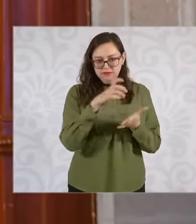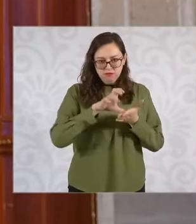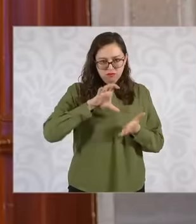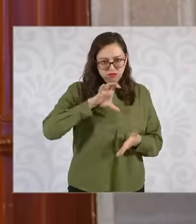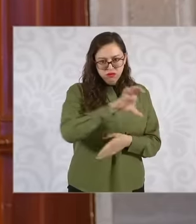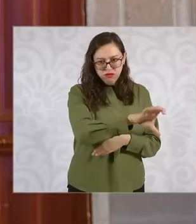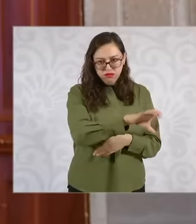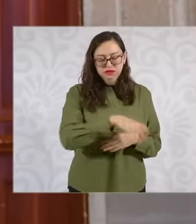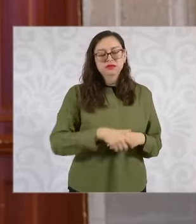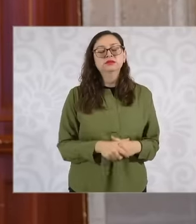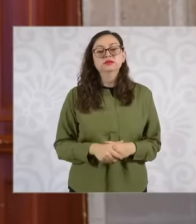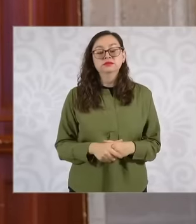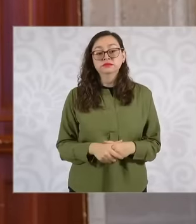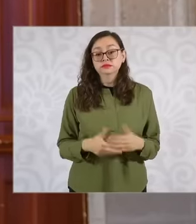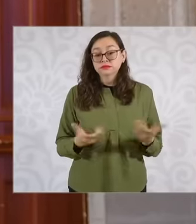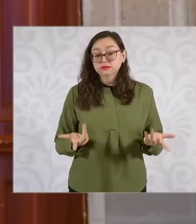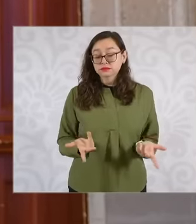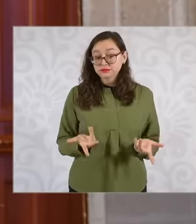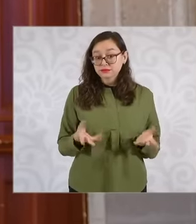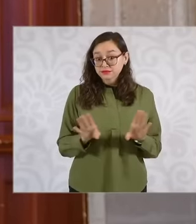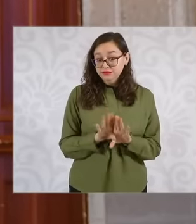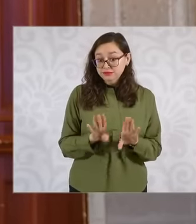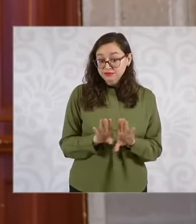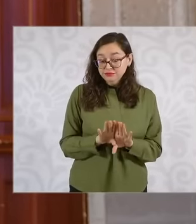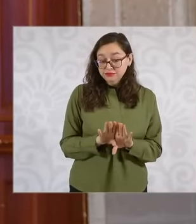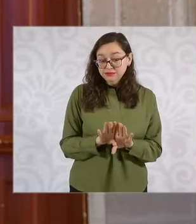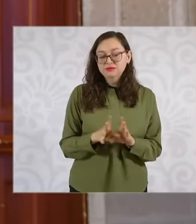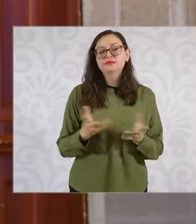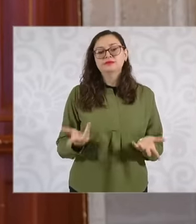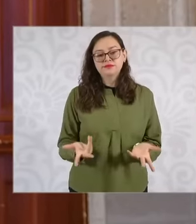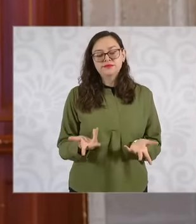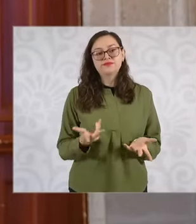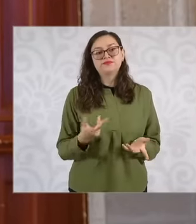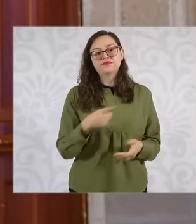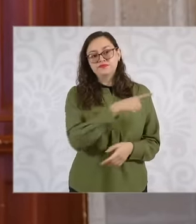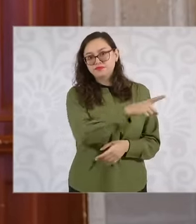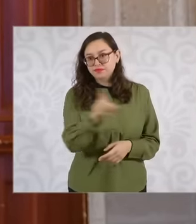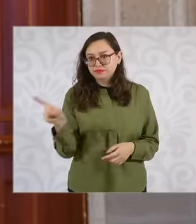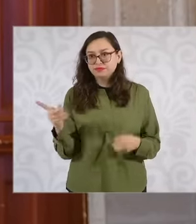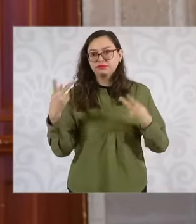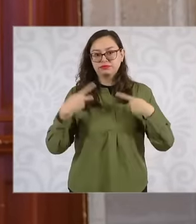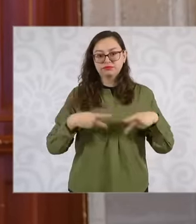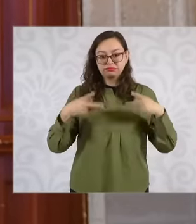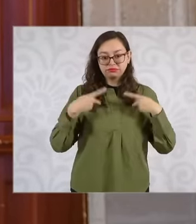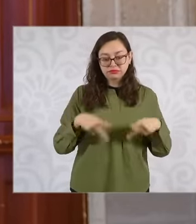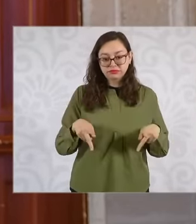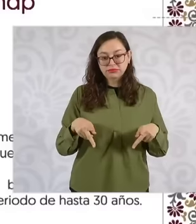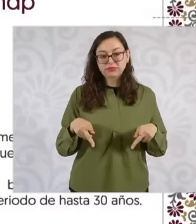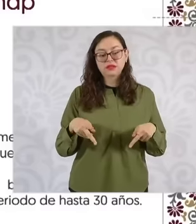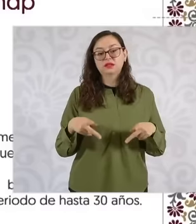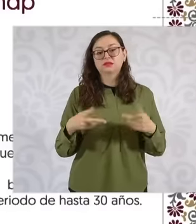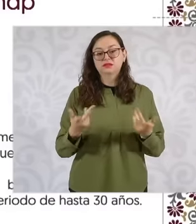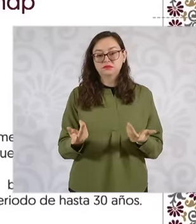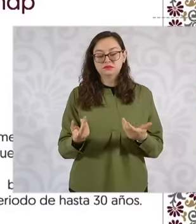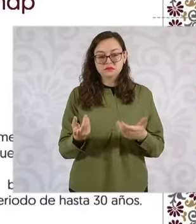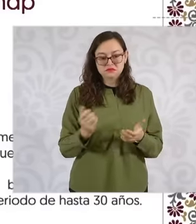we are going to provide financing for the population of non-entitled, low-